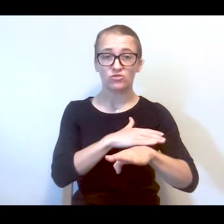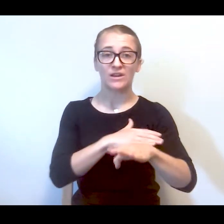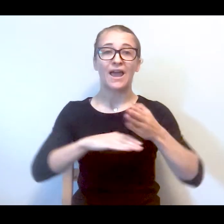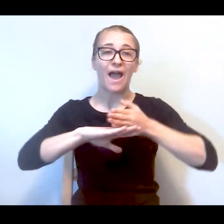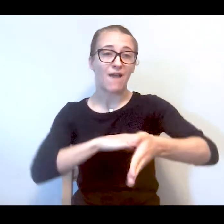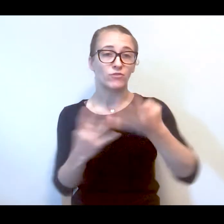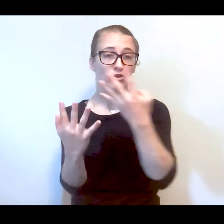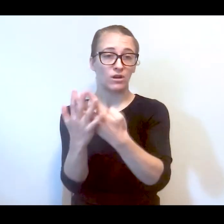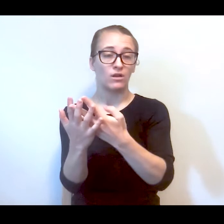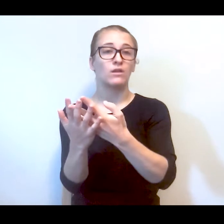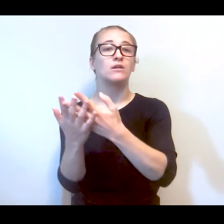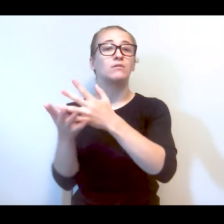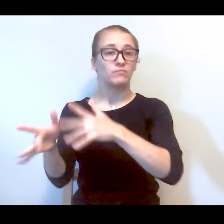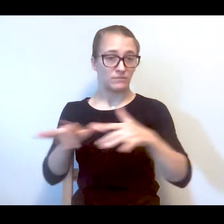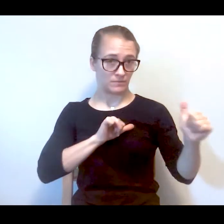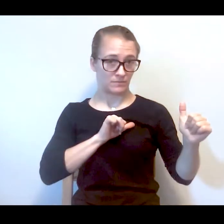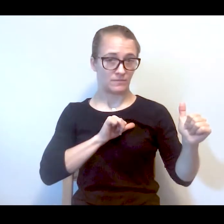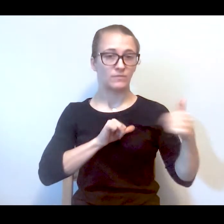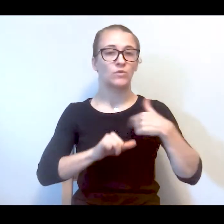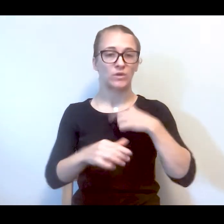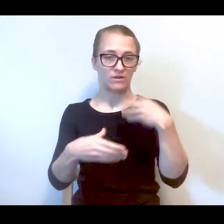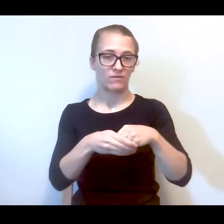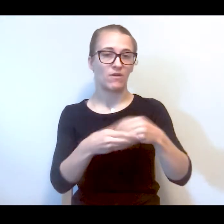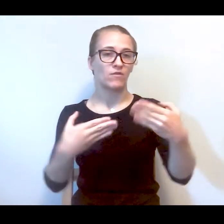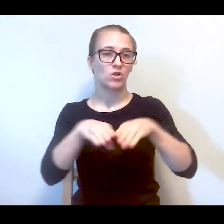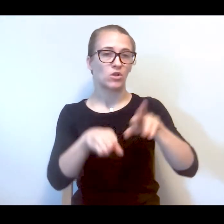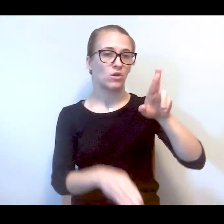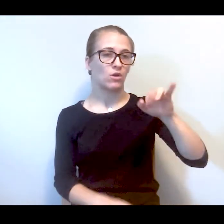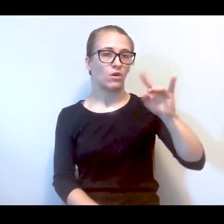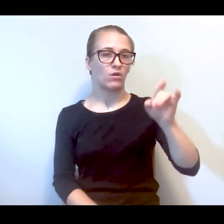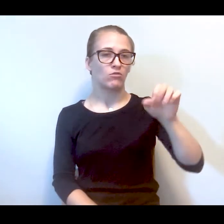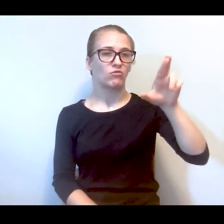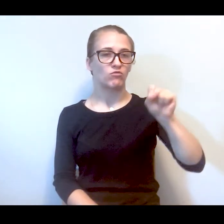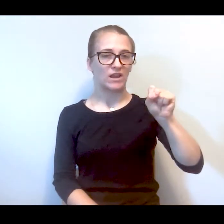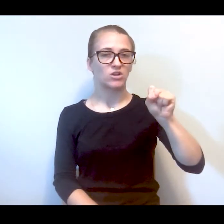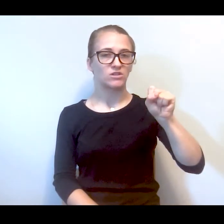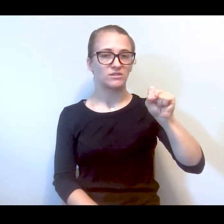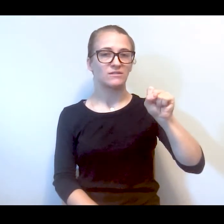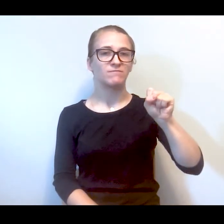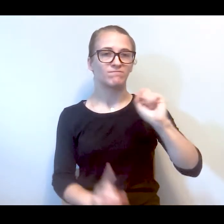So at the prisons, we're part of the close Rikers